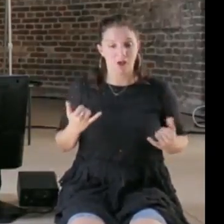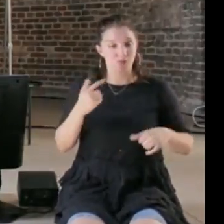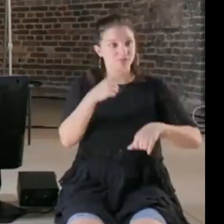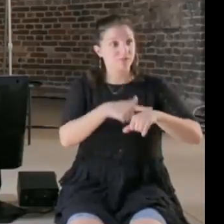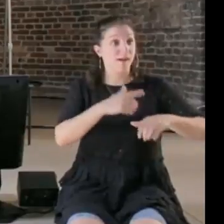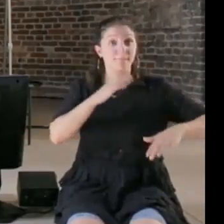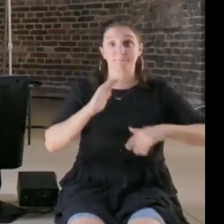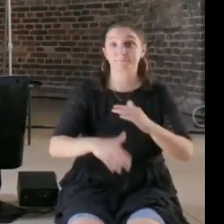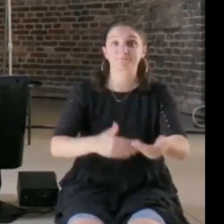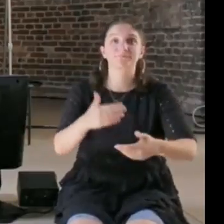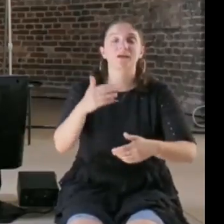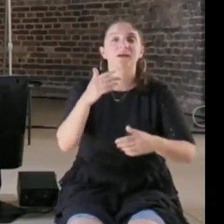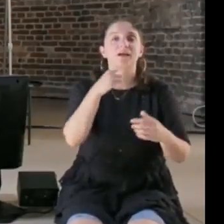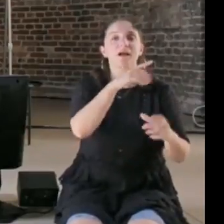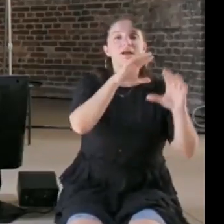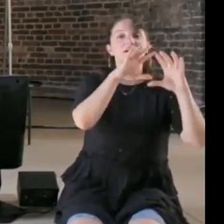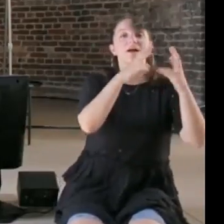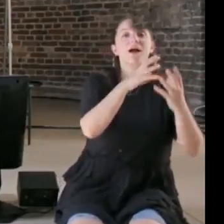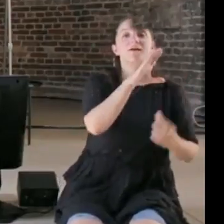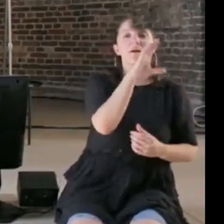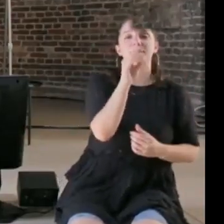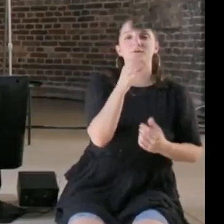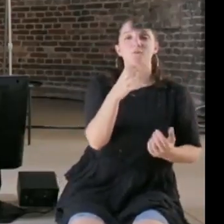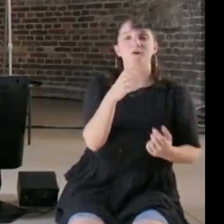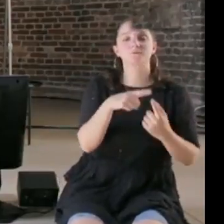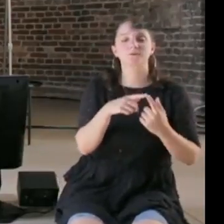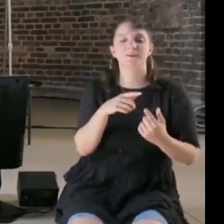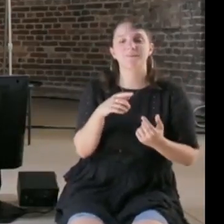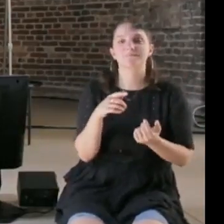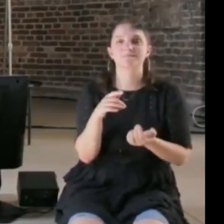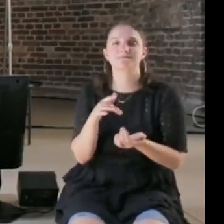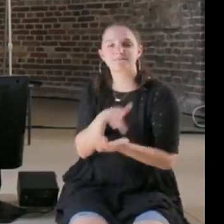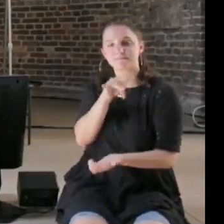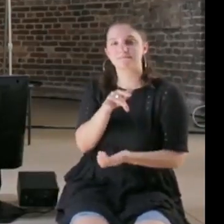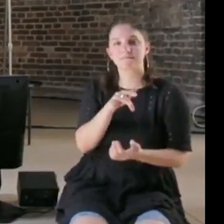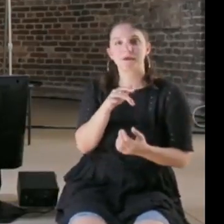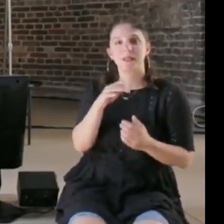exploit it and change the architecture, you needed the legislature to step in, so maybe